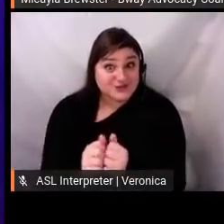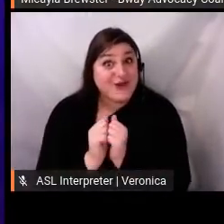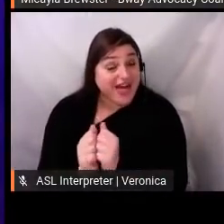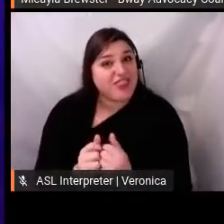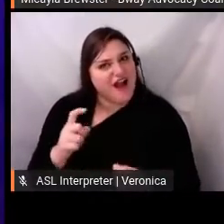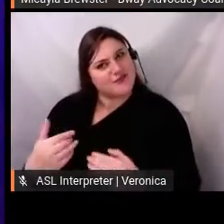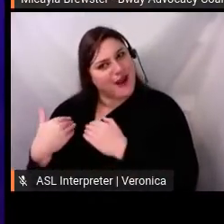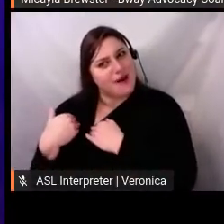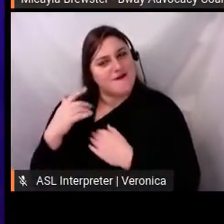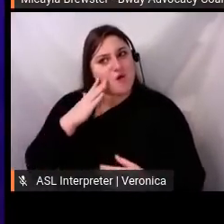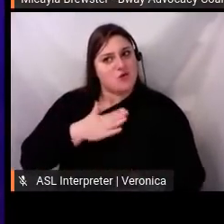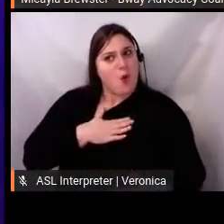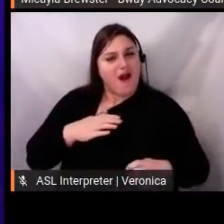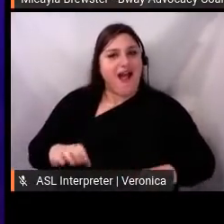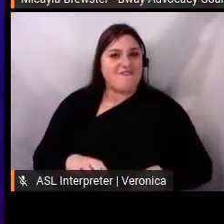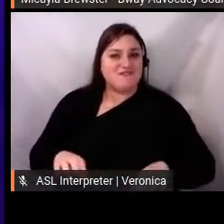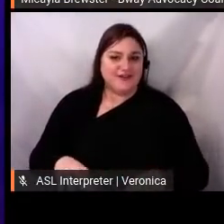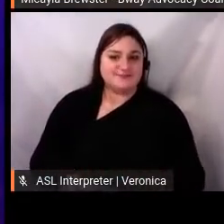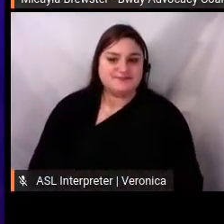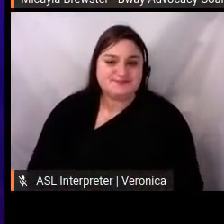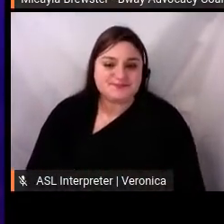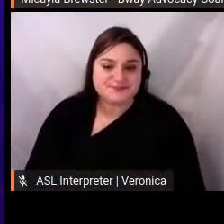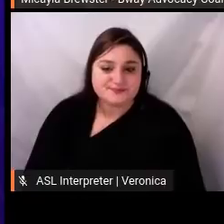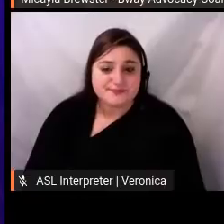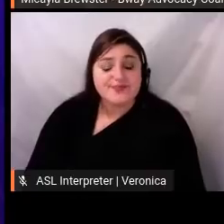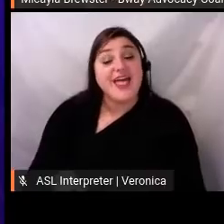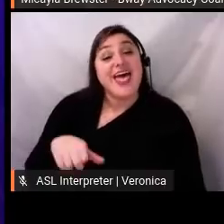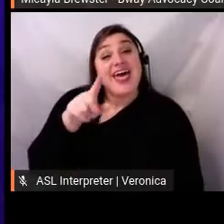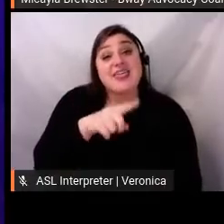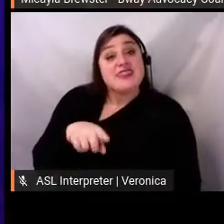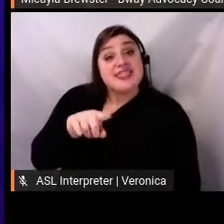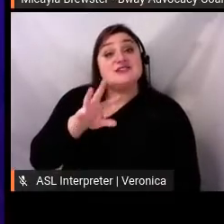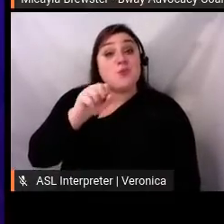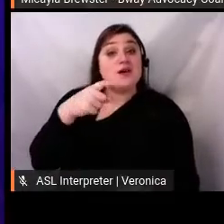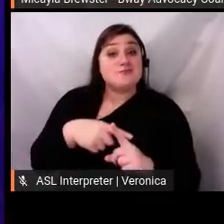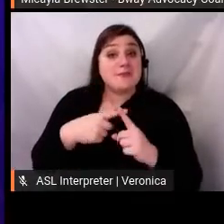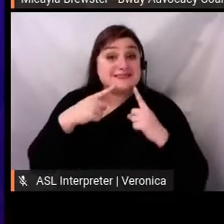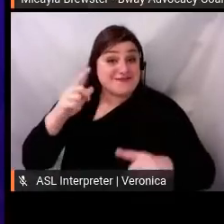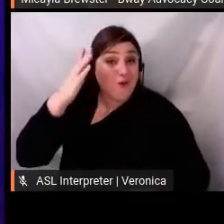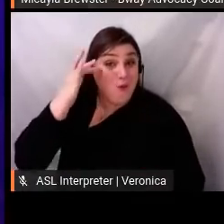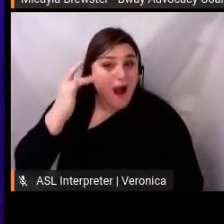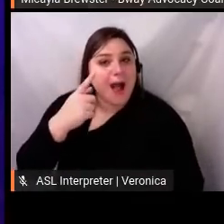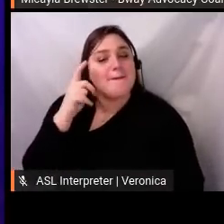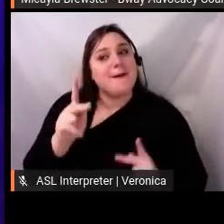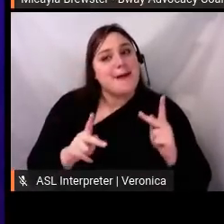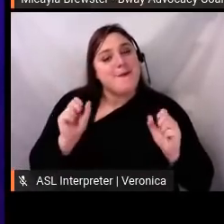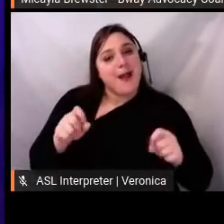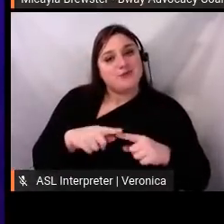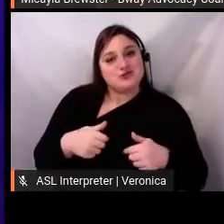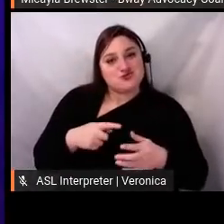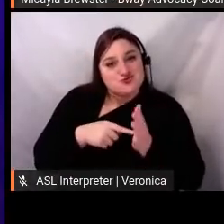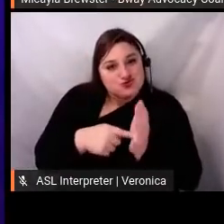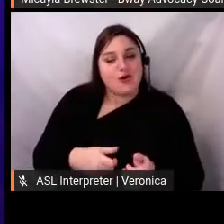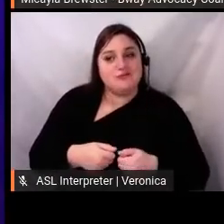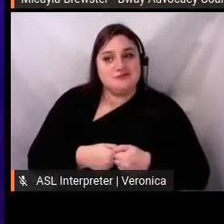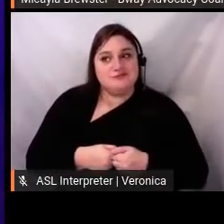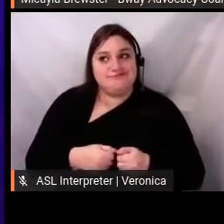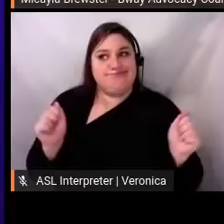were able to see the vulnerability of others and were encouraged to join in because they weren't alone in the journey. So, our goal